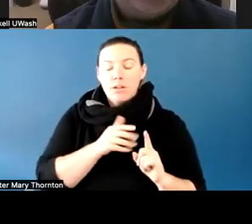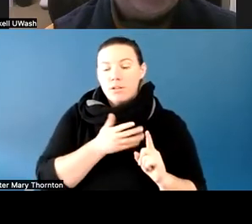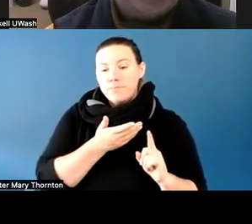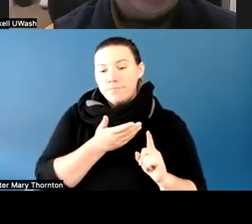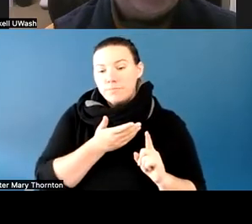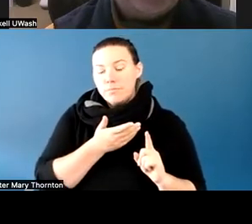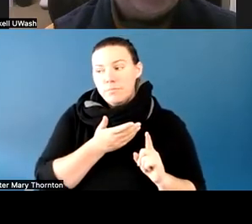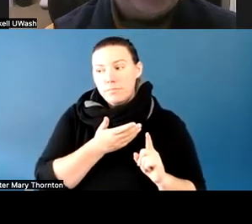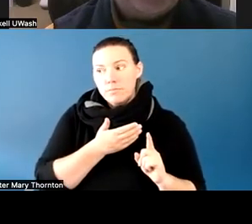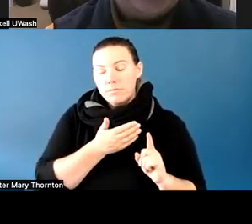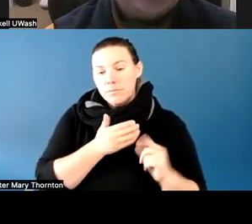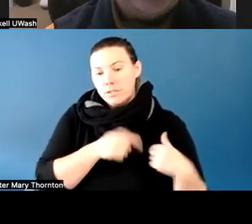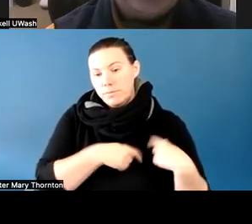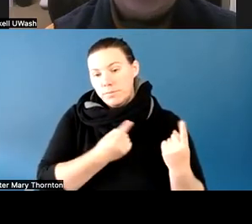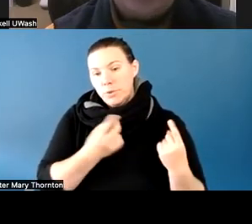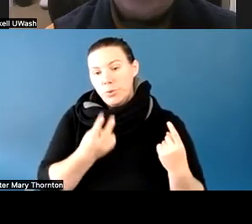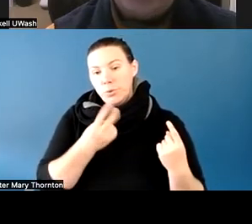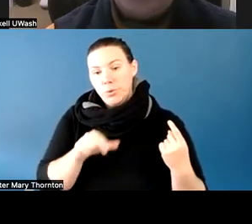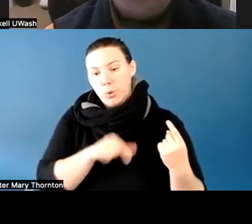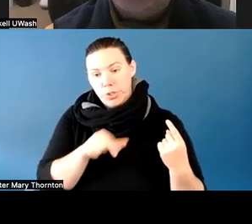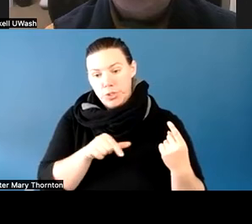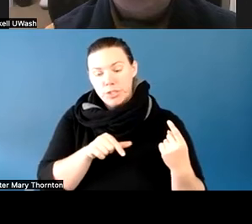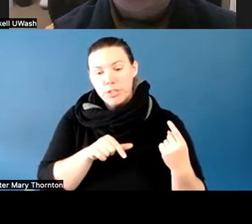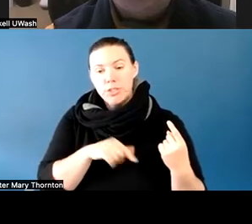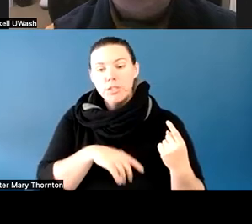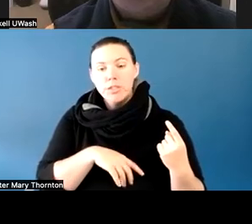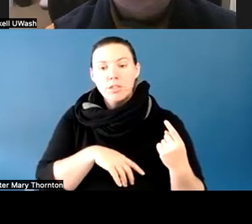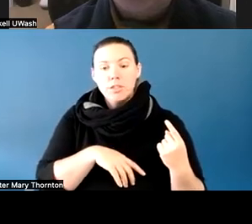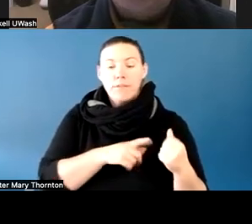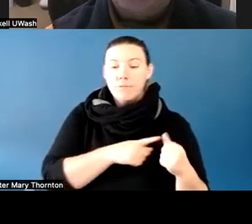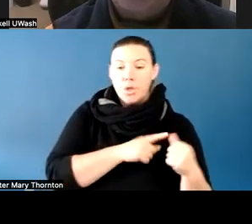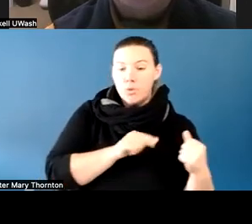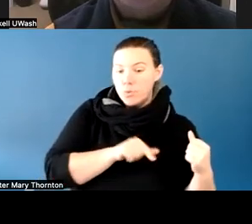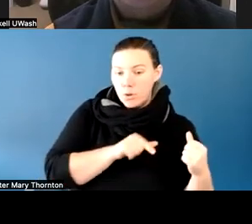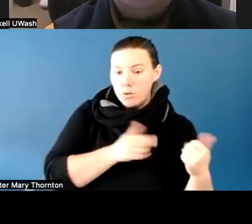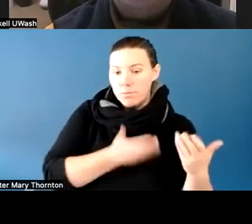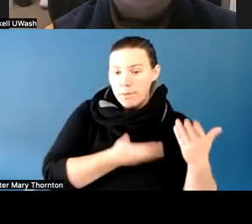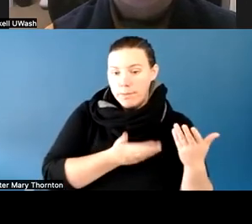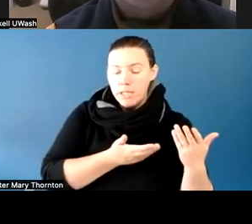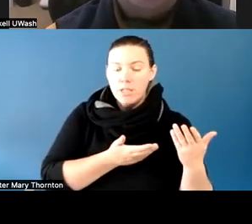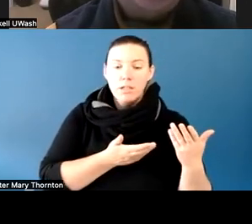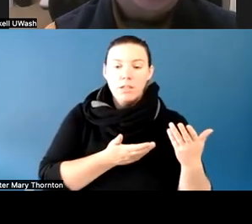that was given to you in a letter of accommodation, or communicated to you by the disability department.